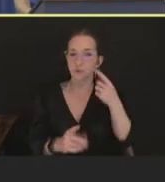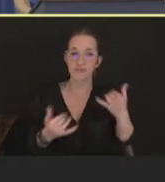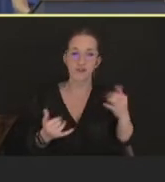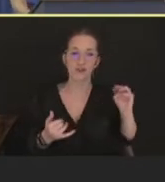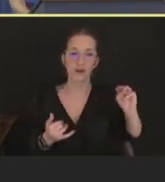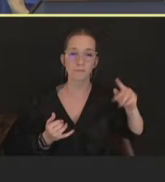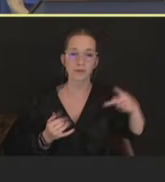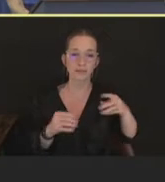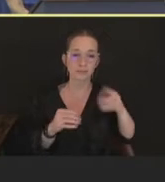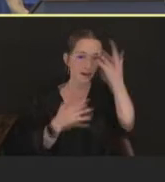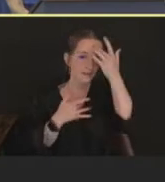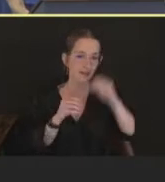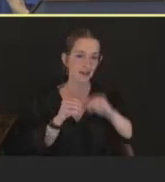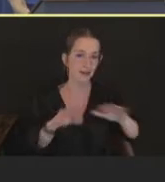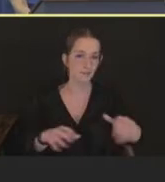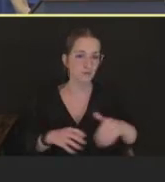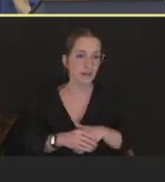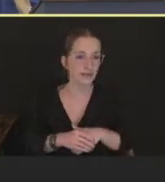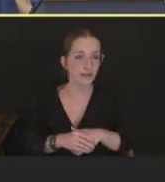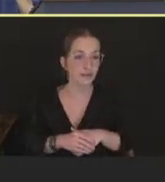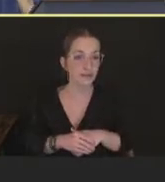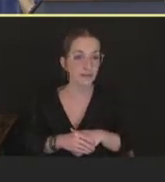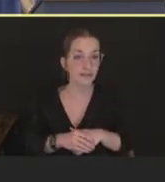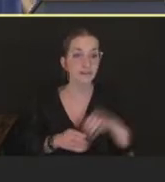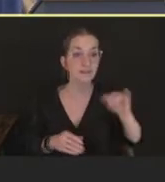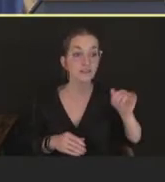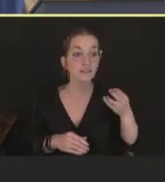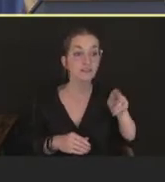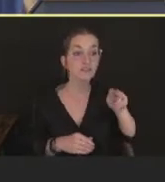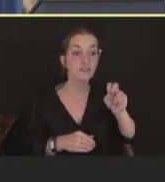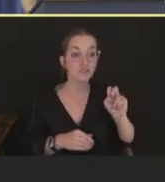On June 28th, the federal government announced an enhanced nationwide